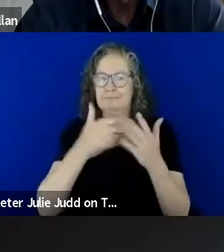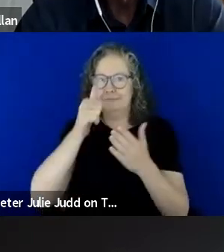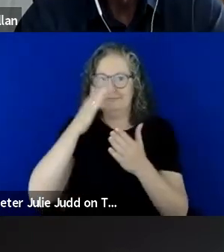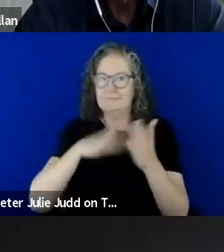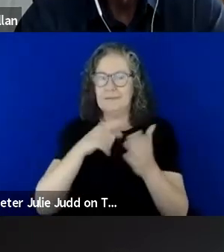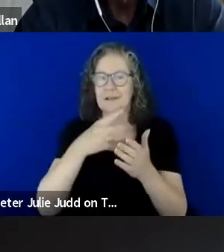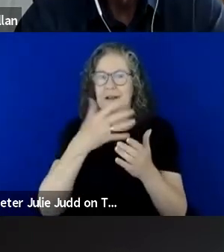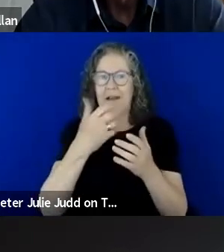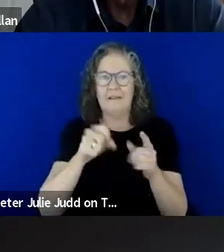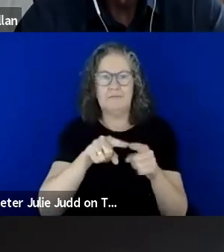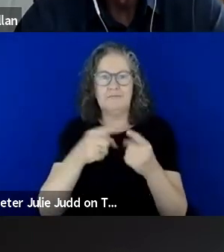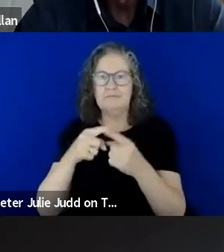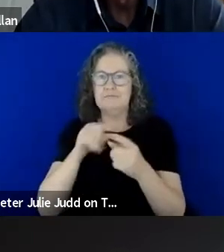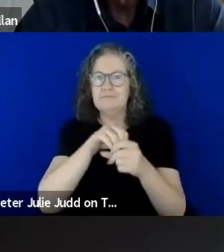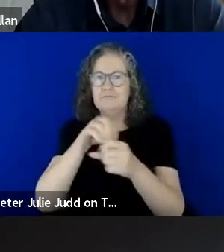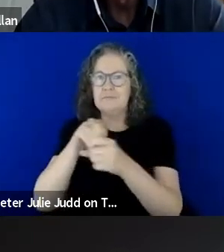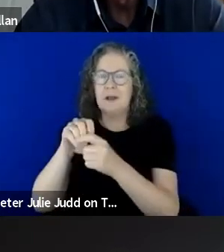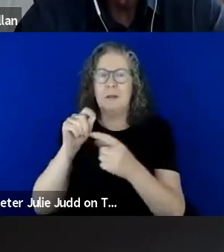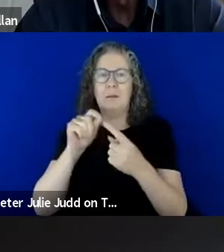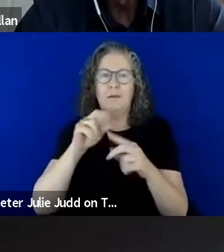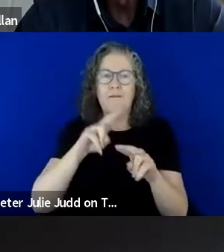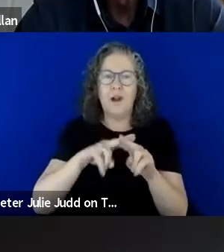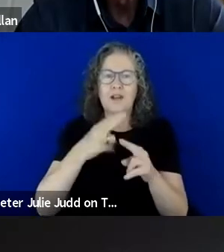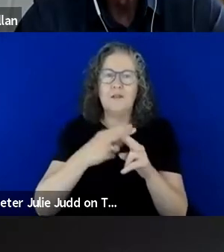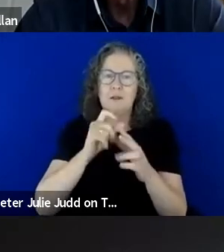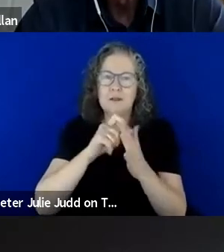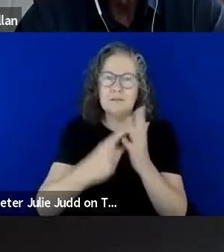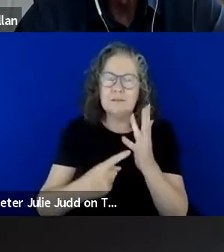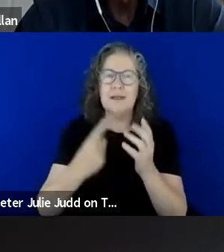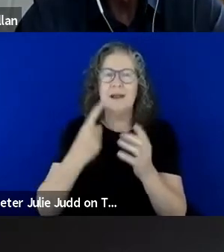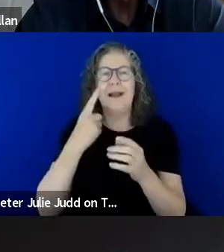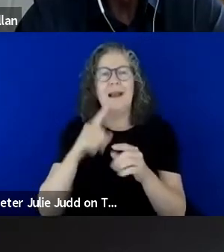portfolios and committee roles regarding safety and inclusion for Victorians with